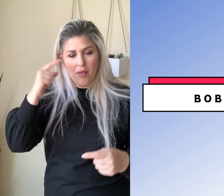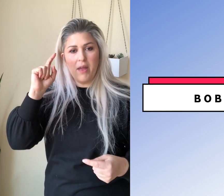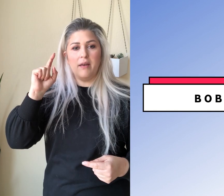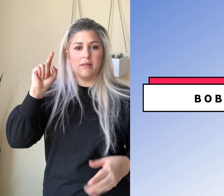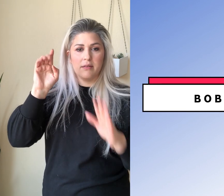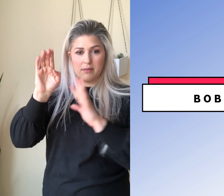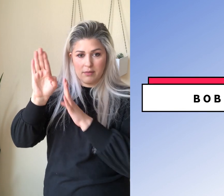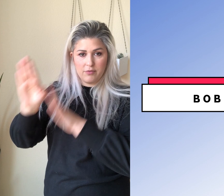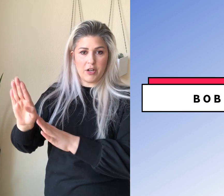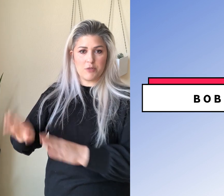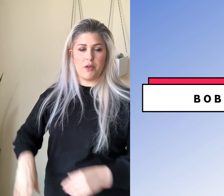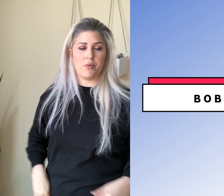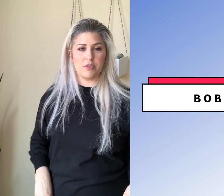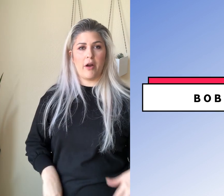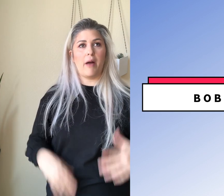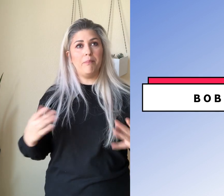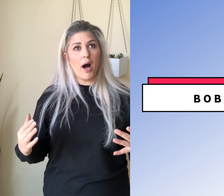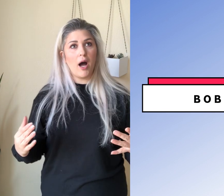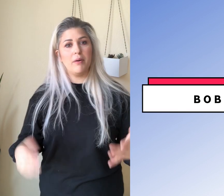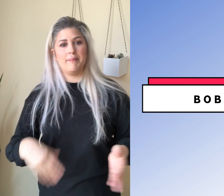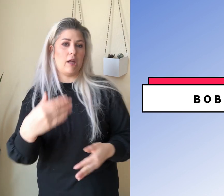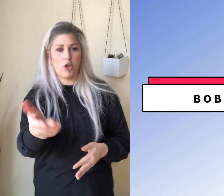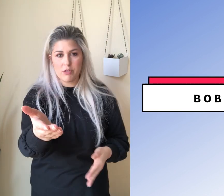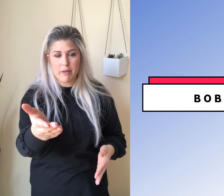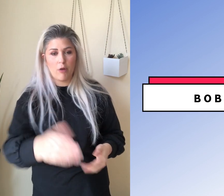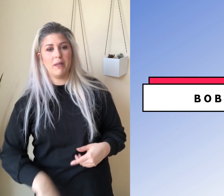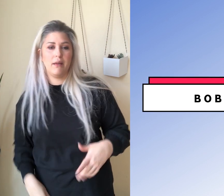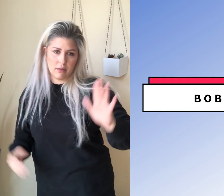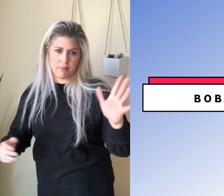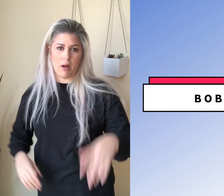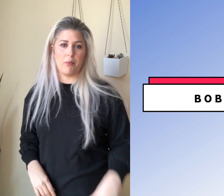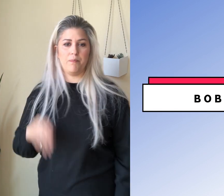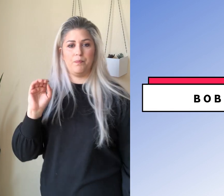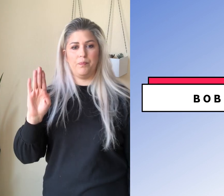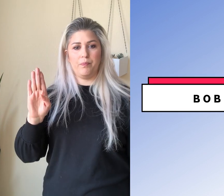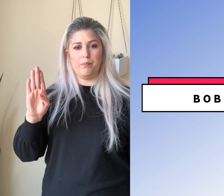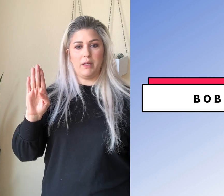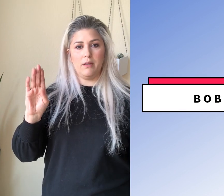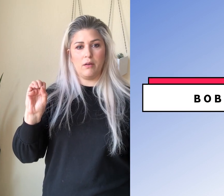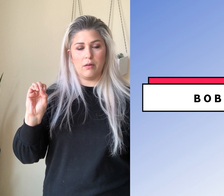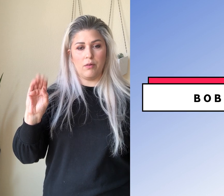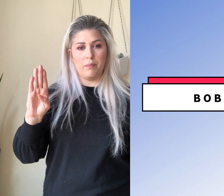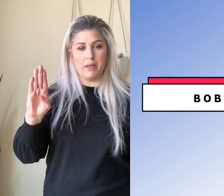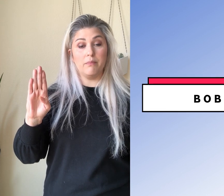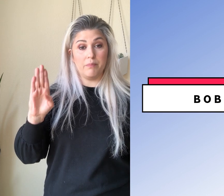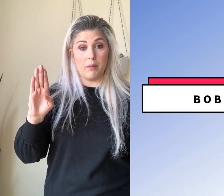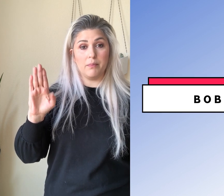and then finger spell the word. So I've got Bob, I'm telling you it's bop, bop, bop, bop, bop,